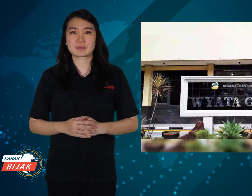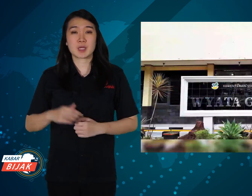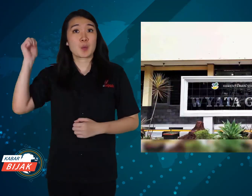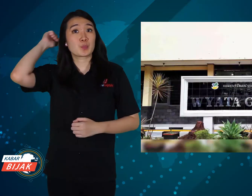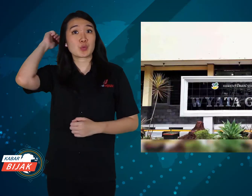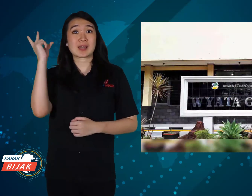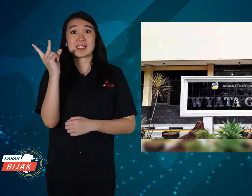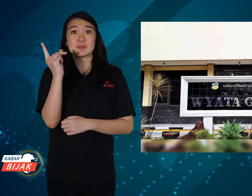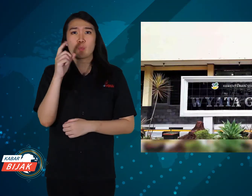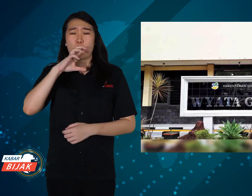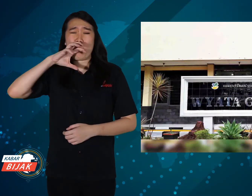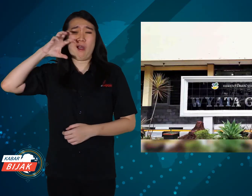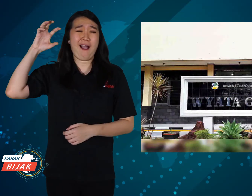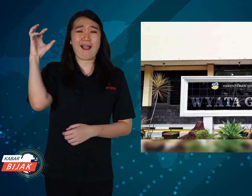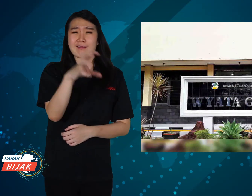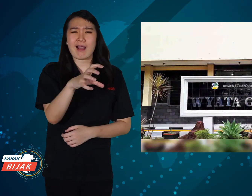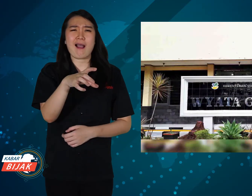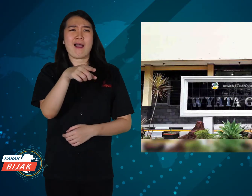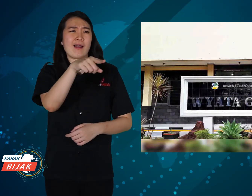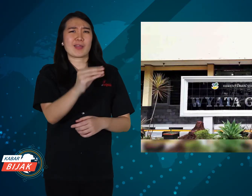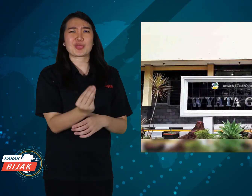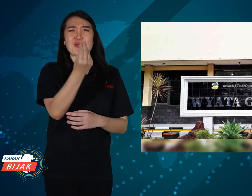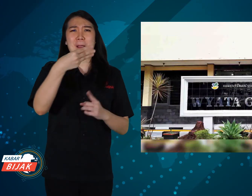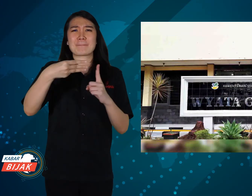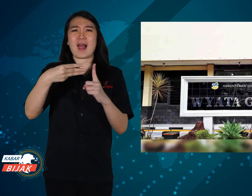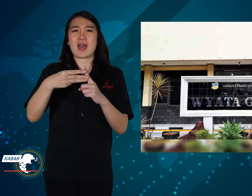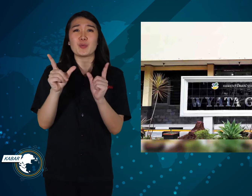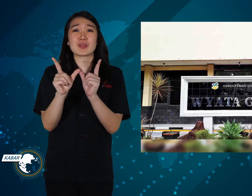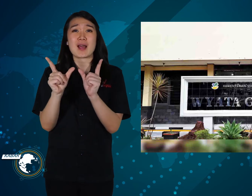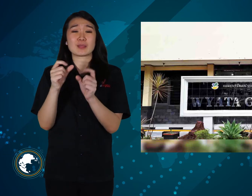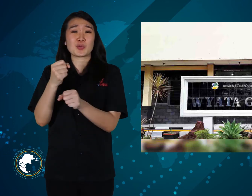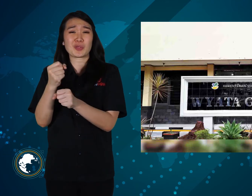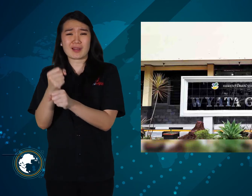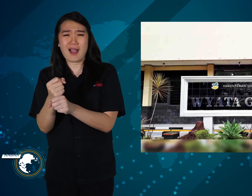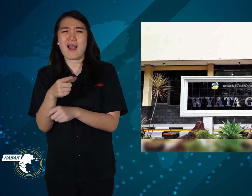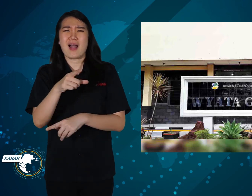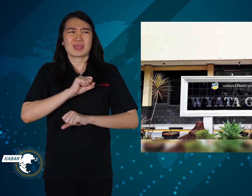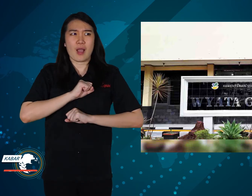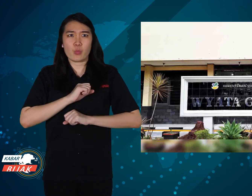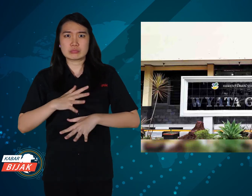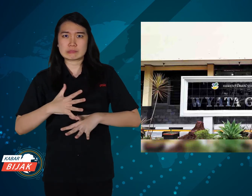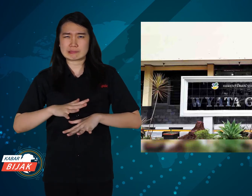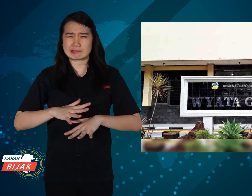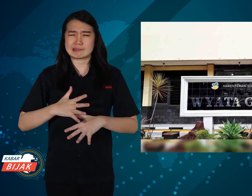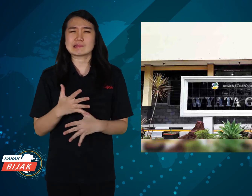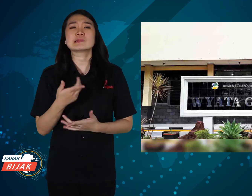Risma shouted nagging until The Wyta Guna Hall Master was afraid to tremble.